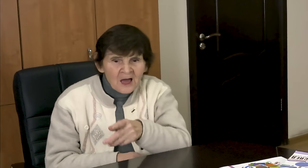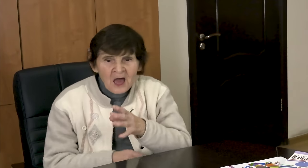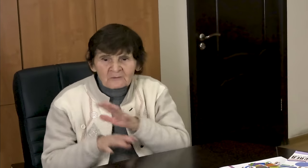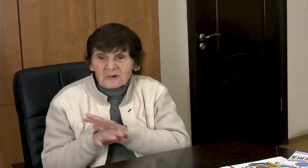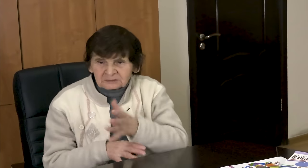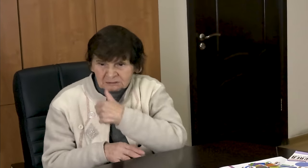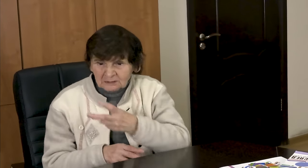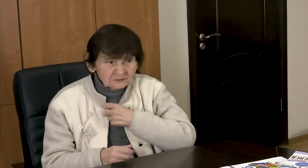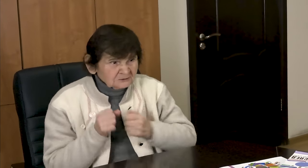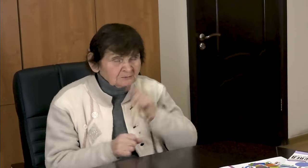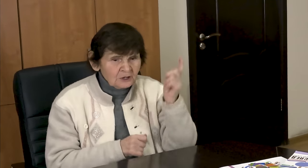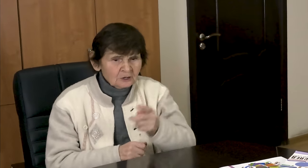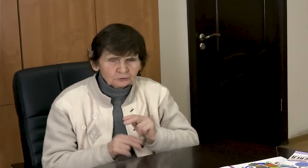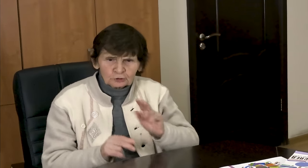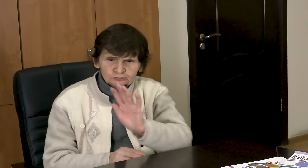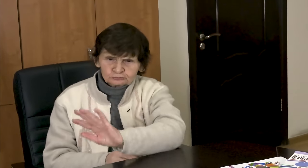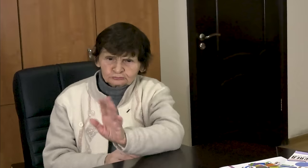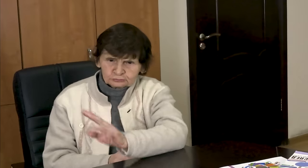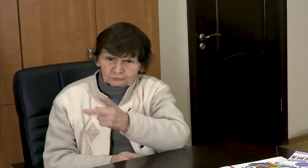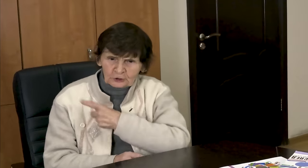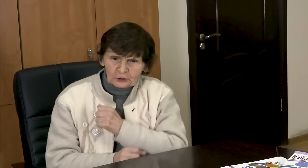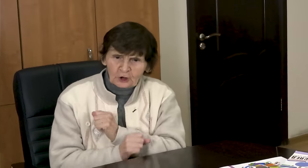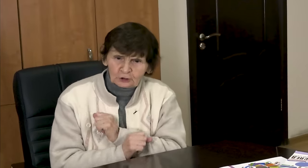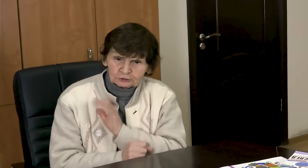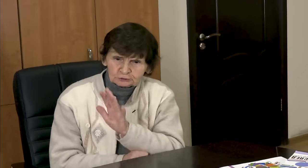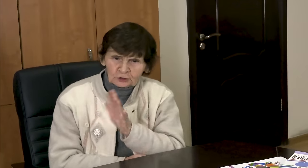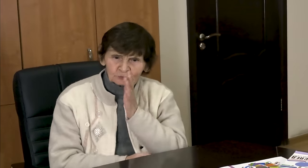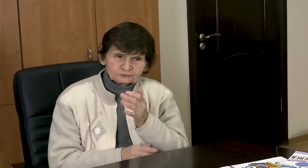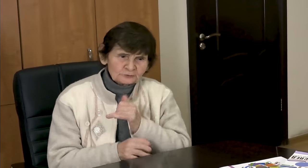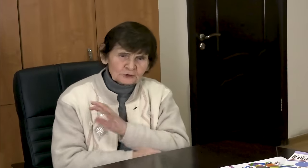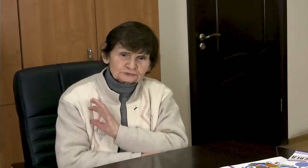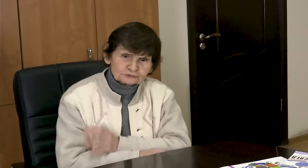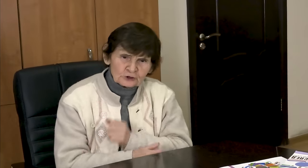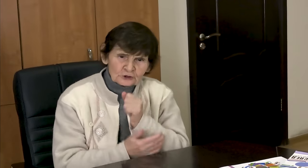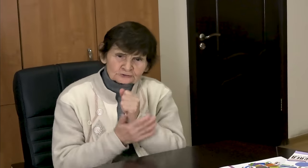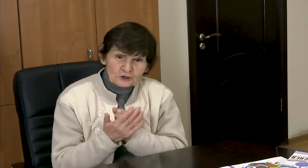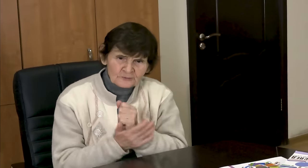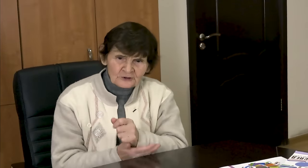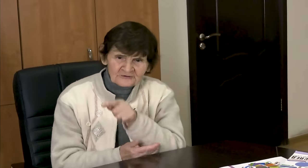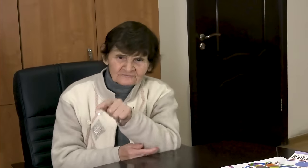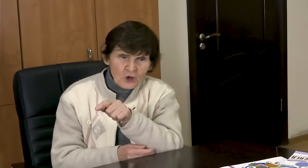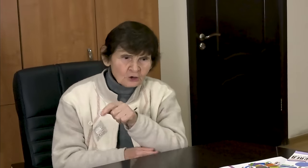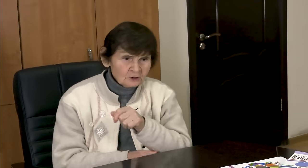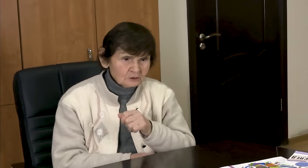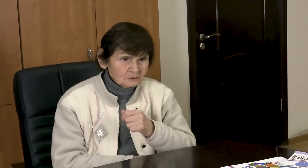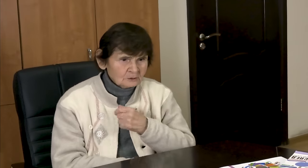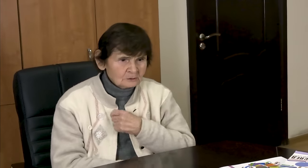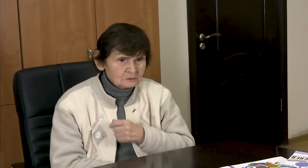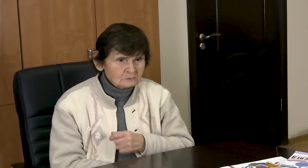She suggested that Melnikova train together, but the coach didn’t let her, he told us to save our energy.